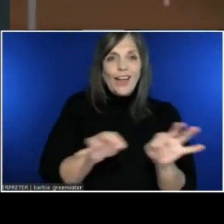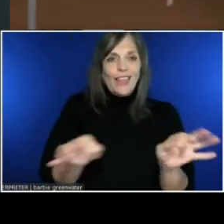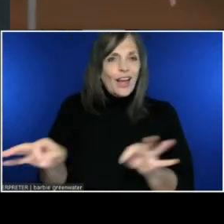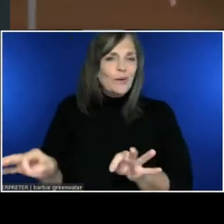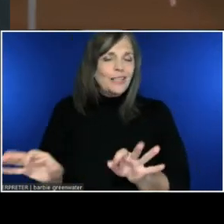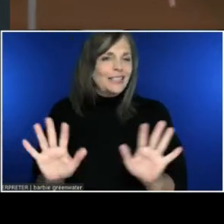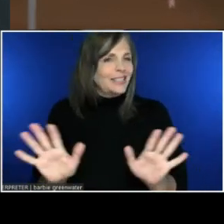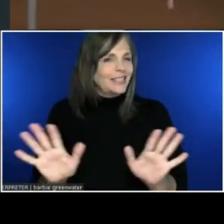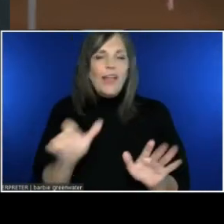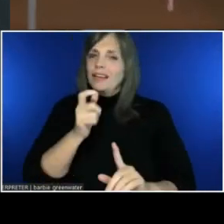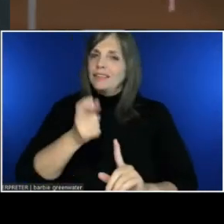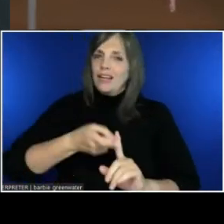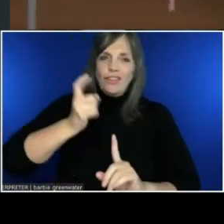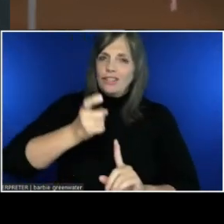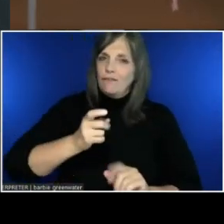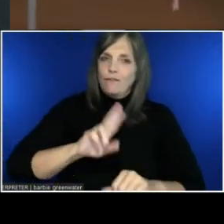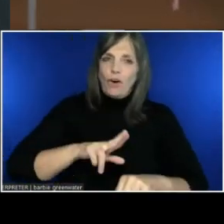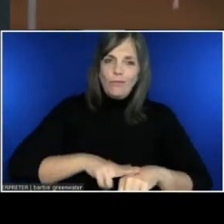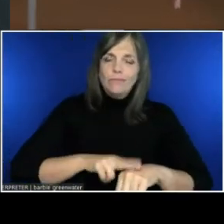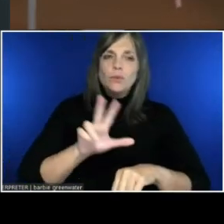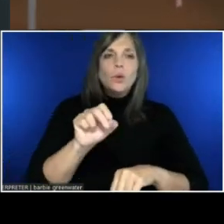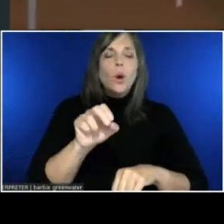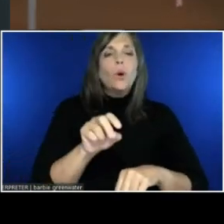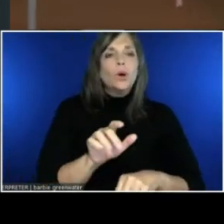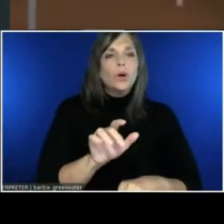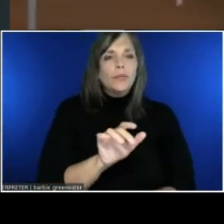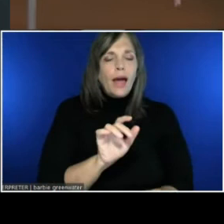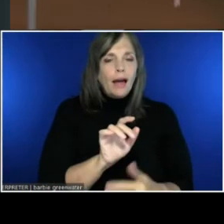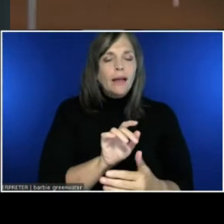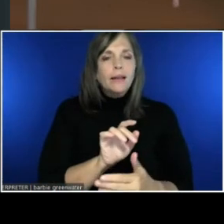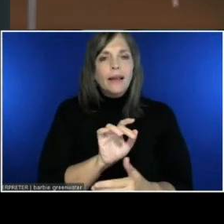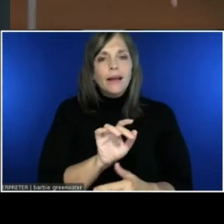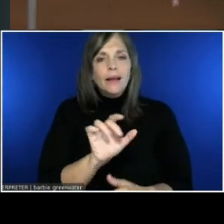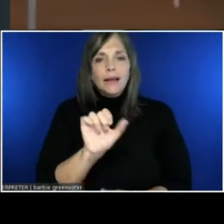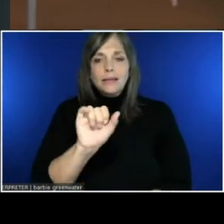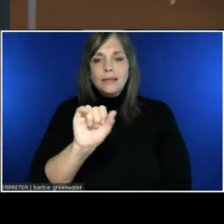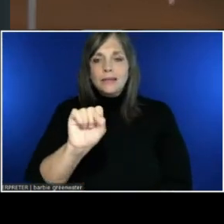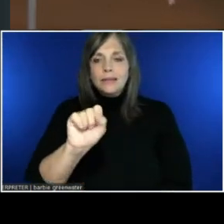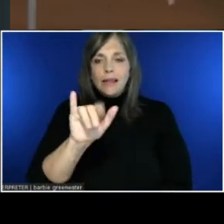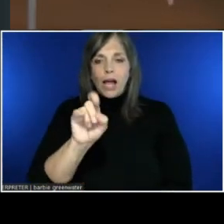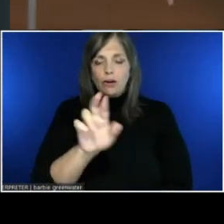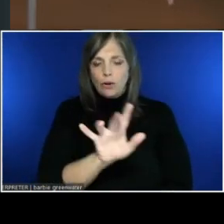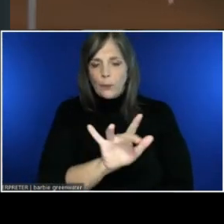You have to flip that little slider. That says "view captions in another language".